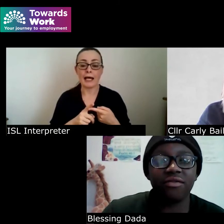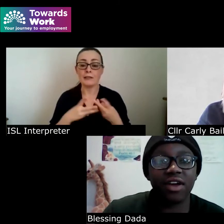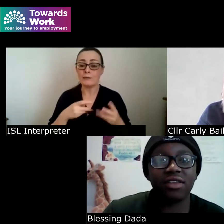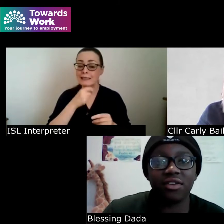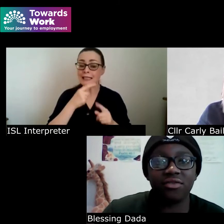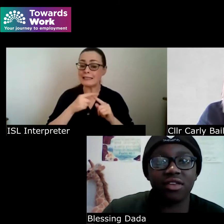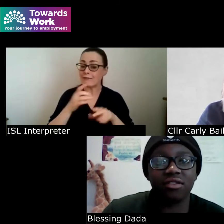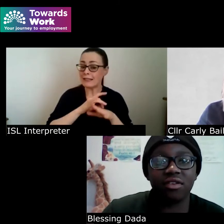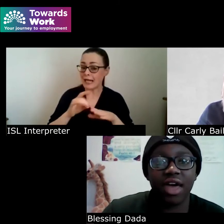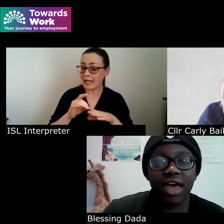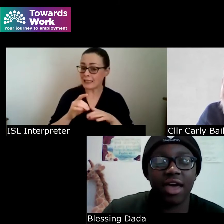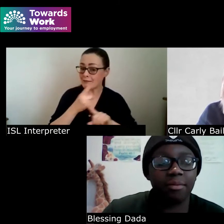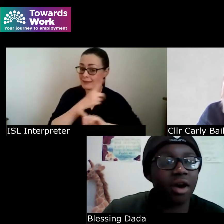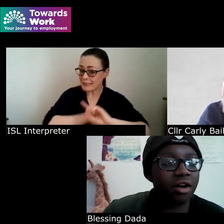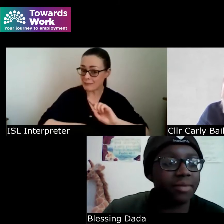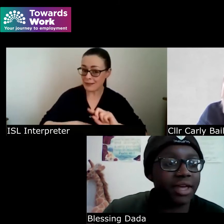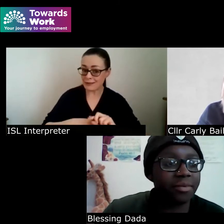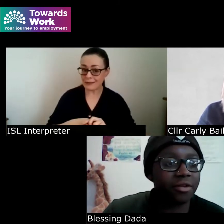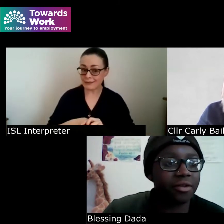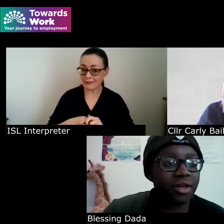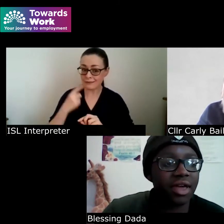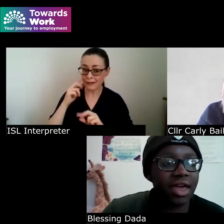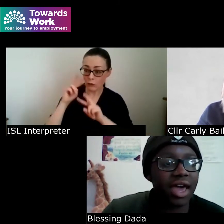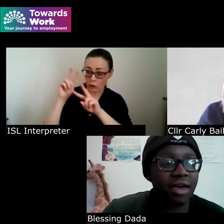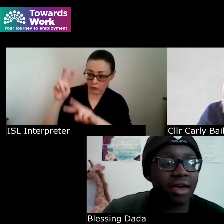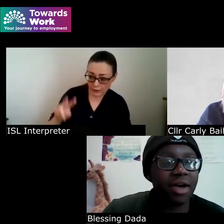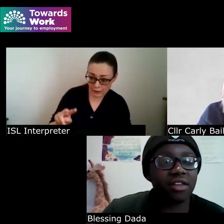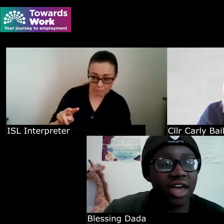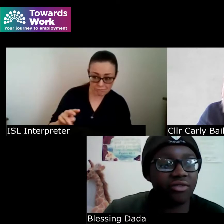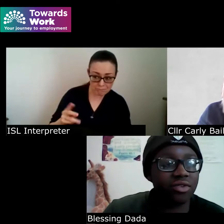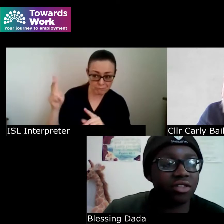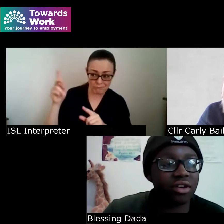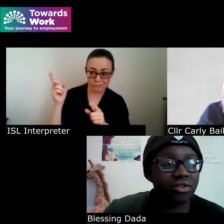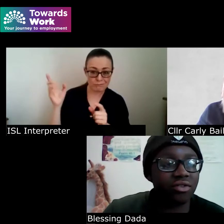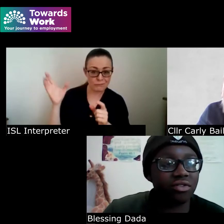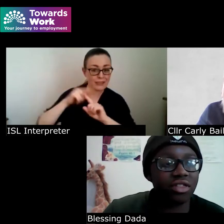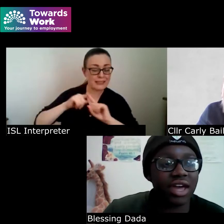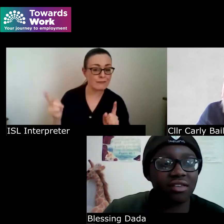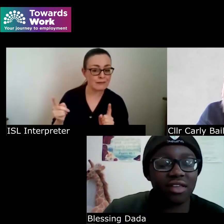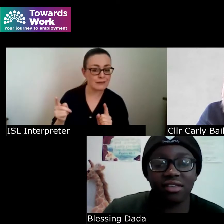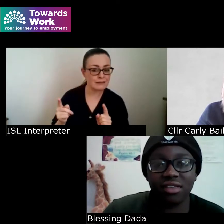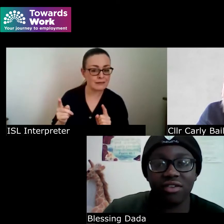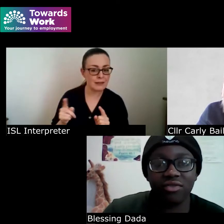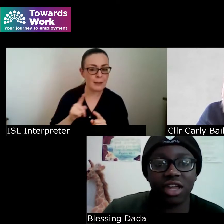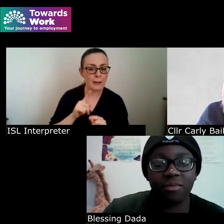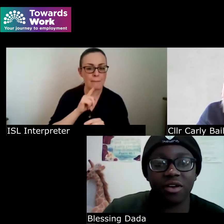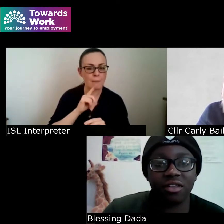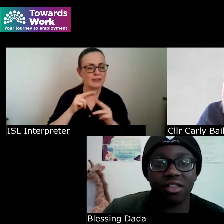very different um on people and not everyone is going to understand that and everyone experiences